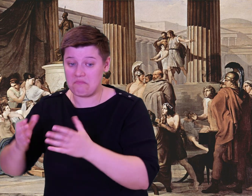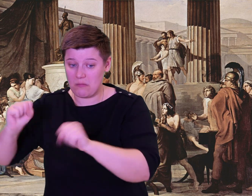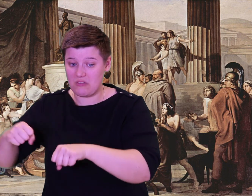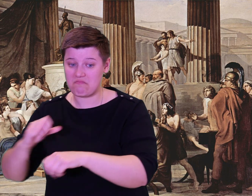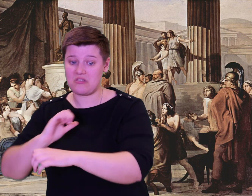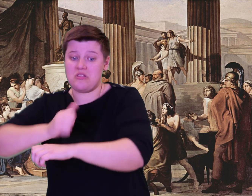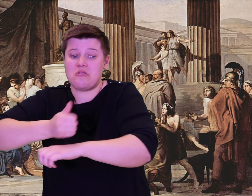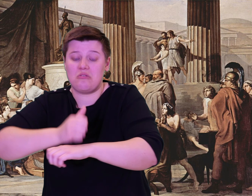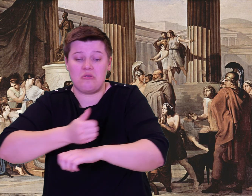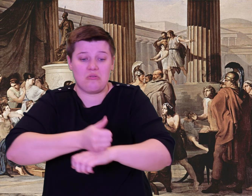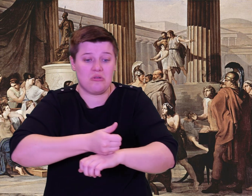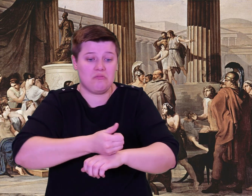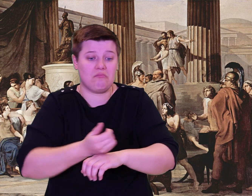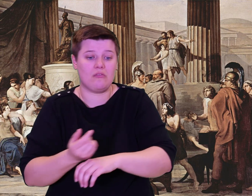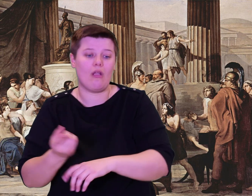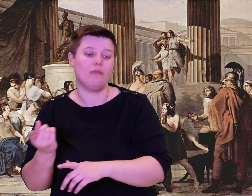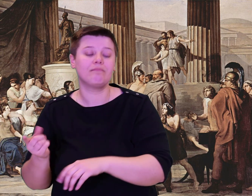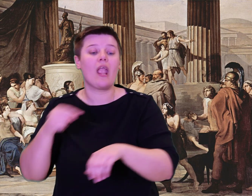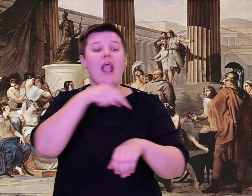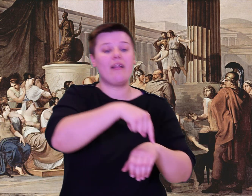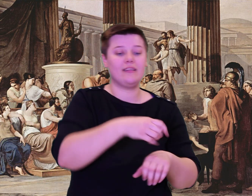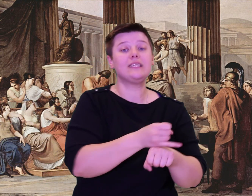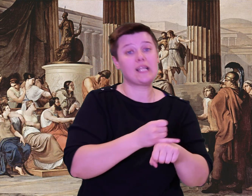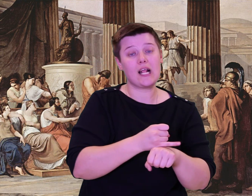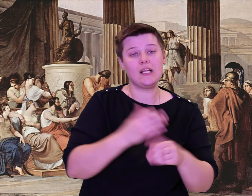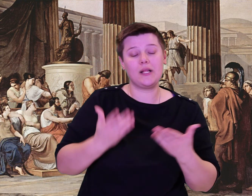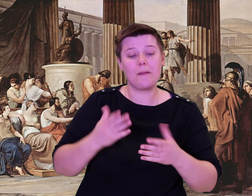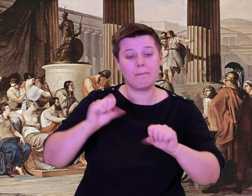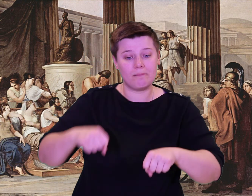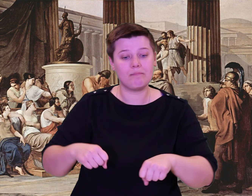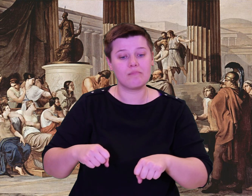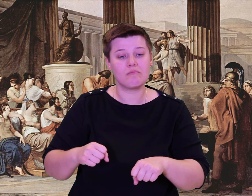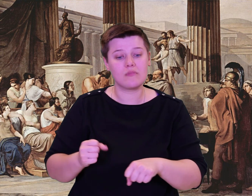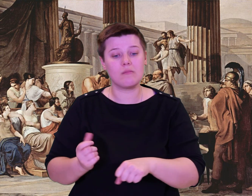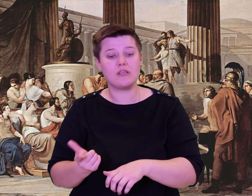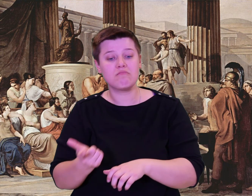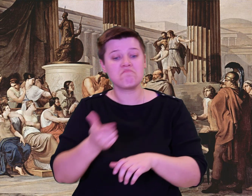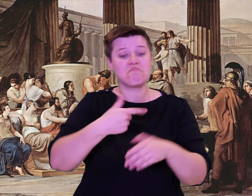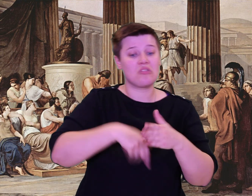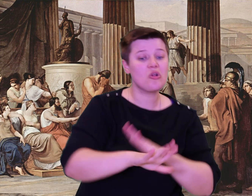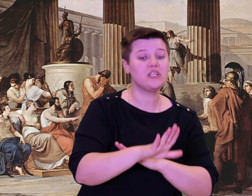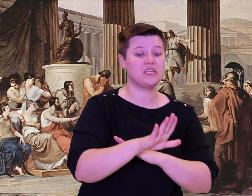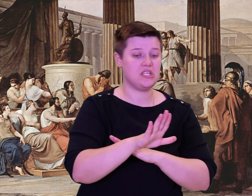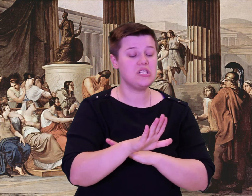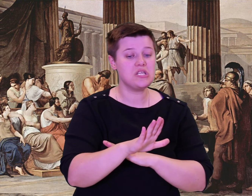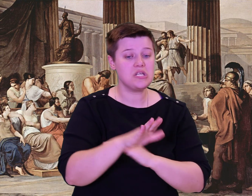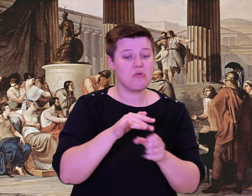slantways from the harbor, level and thickly wooded.